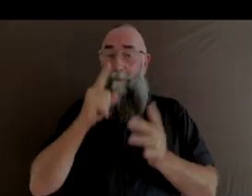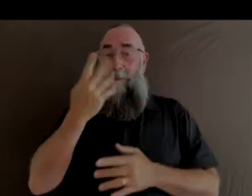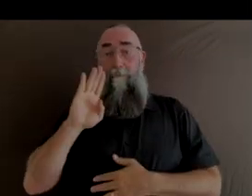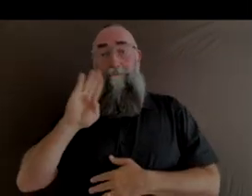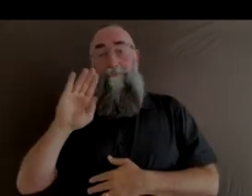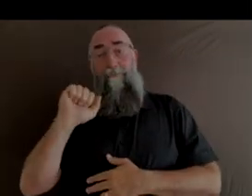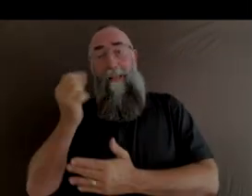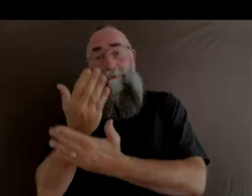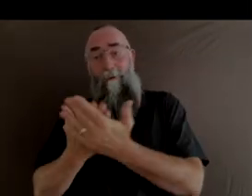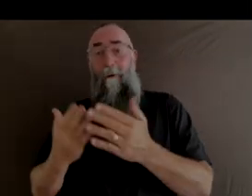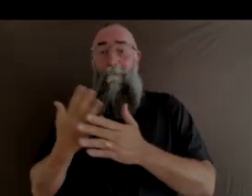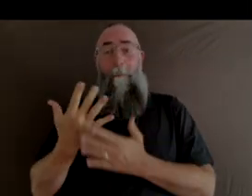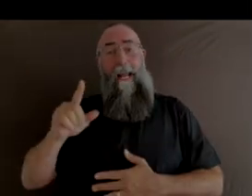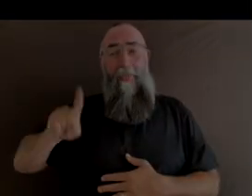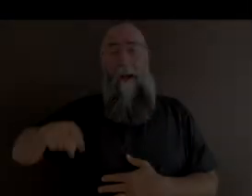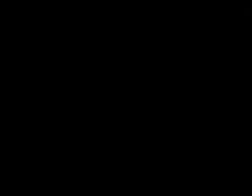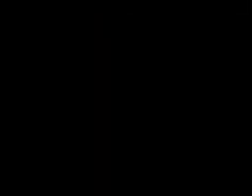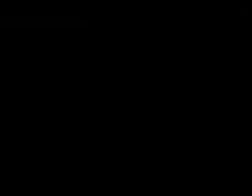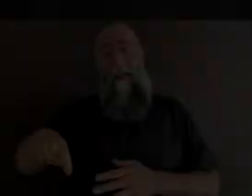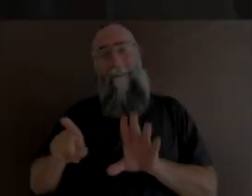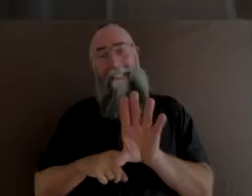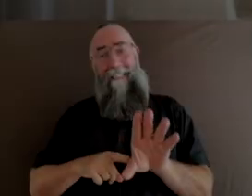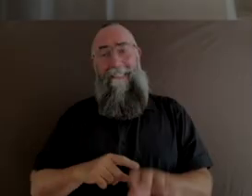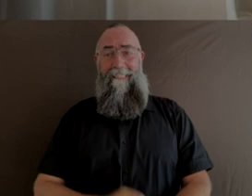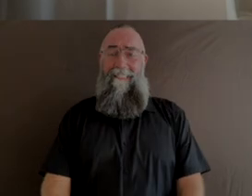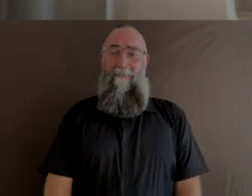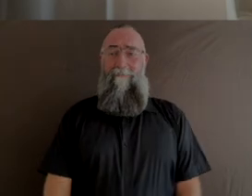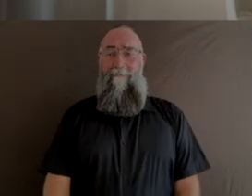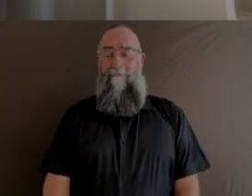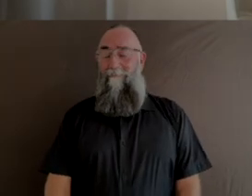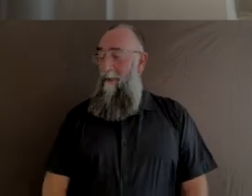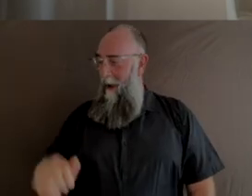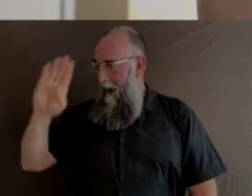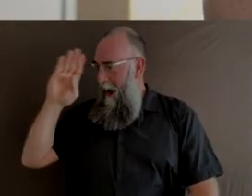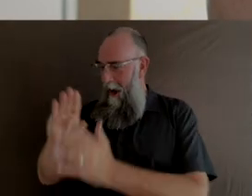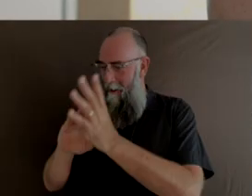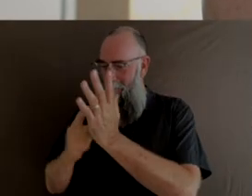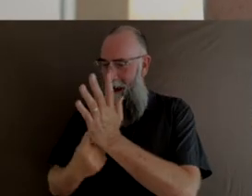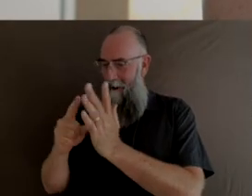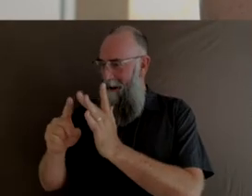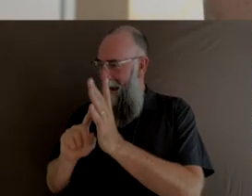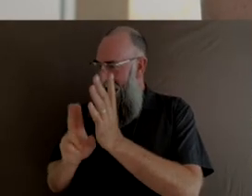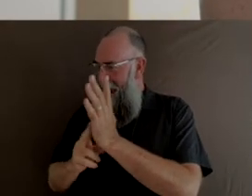lands for many thousands of years. Hi, Marianne. It's with great pleasure that I get to present